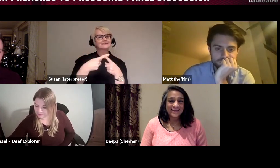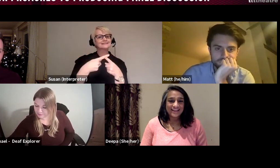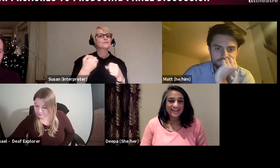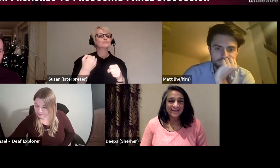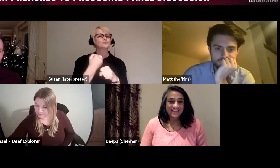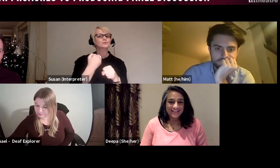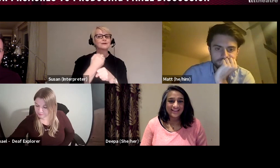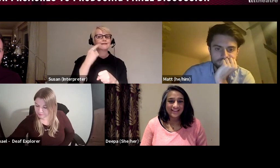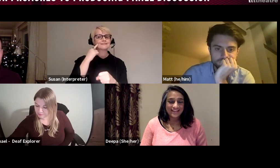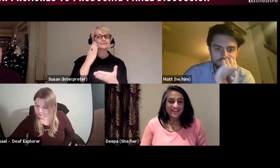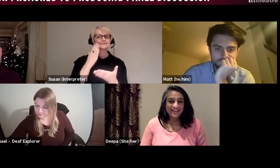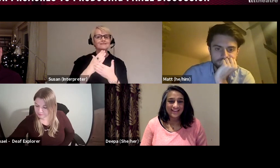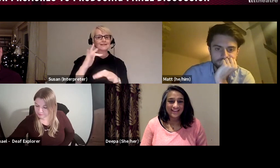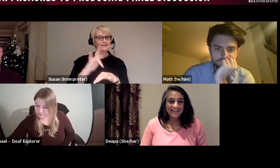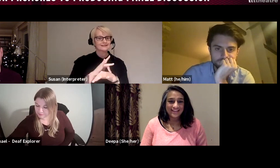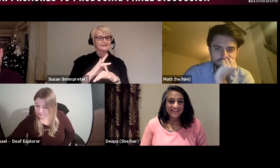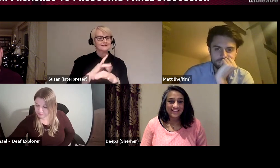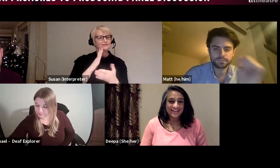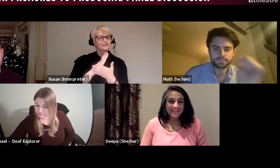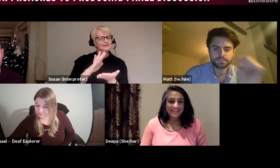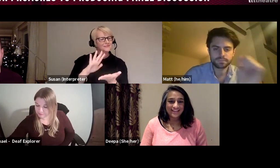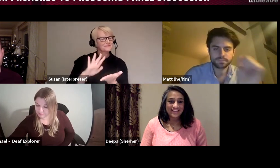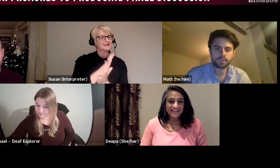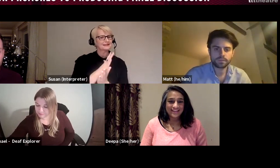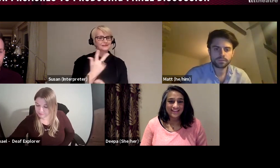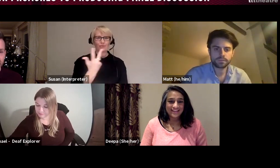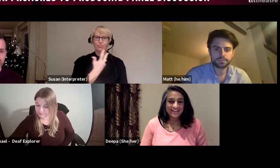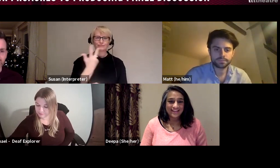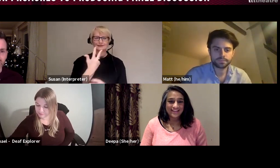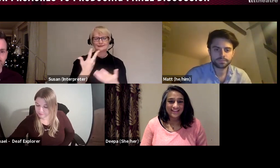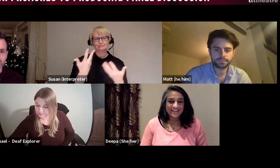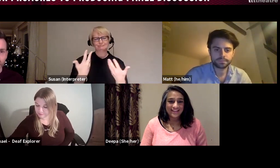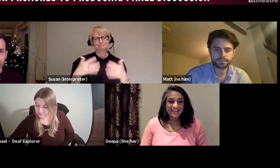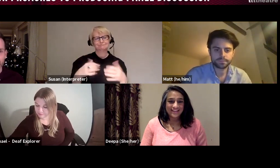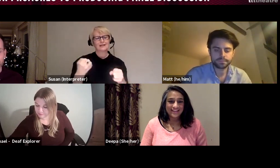and we're pleased to have 3 fantastic producers join us this afternoon to talk about